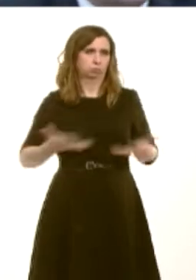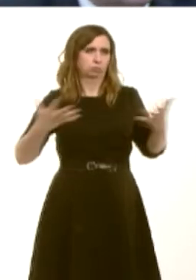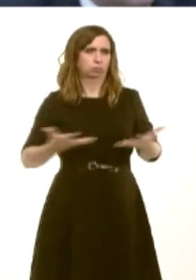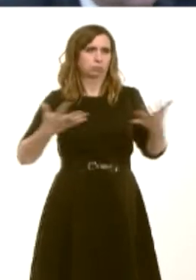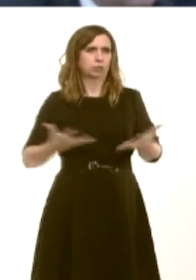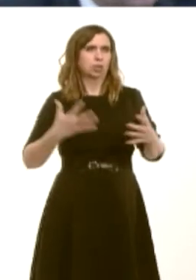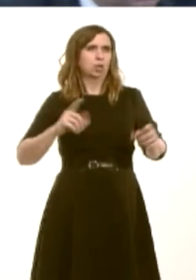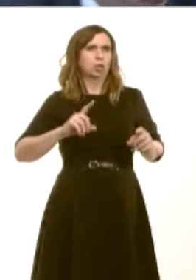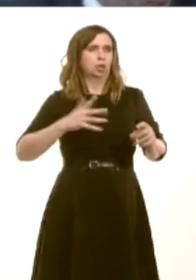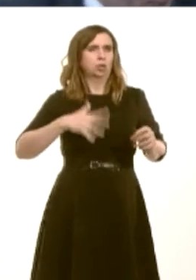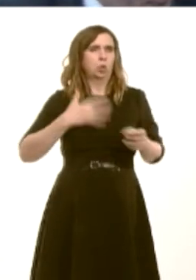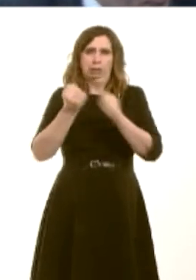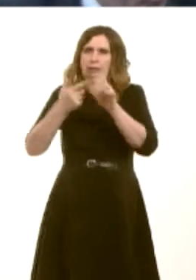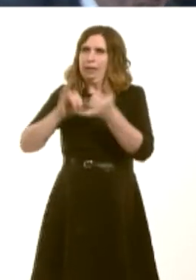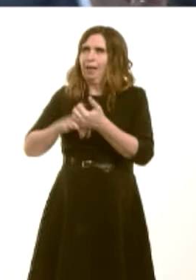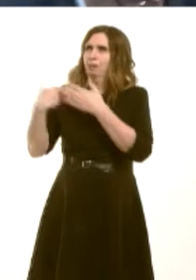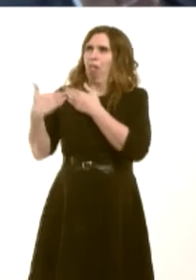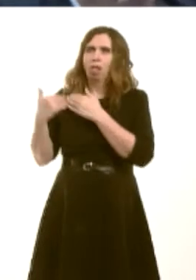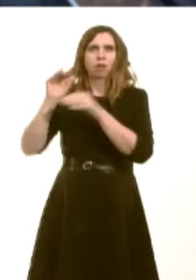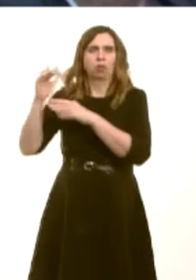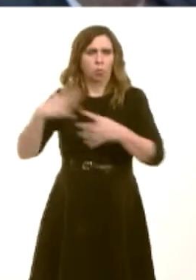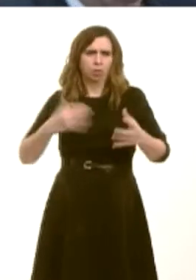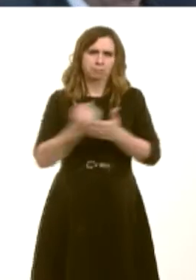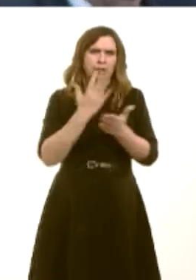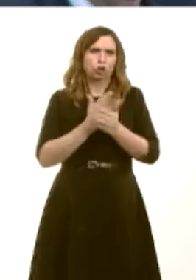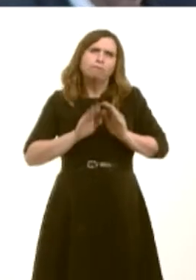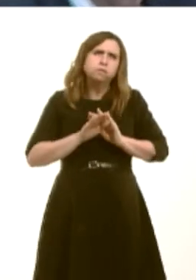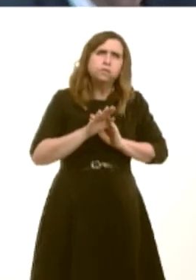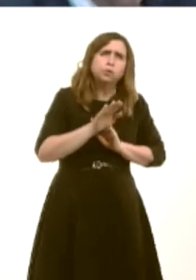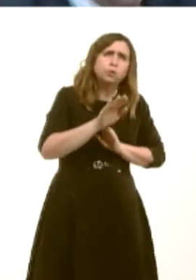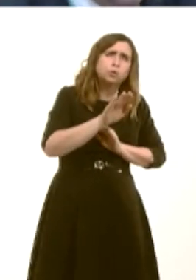energy security, as well as the environmental impacts. But, that is also one of the reasons